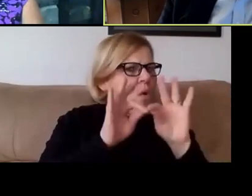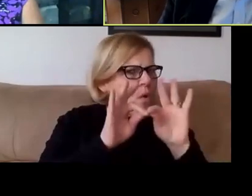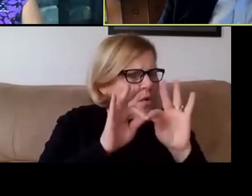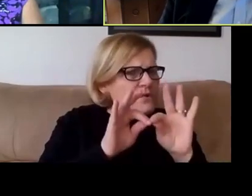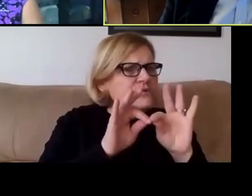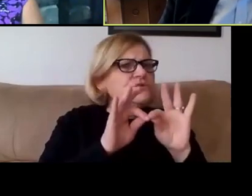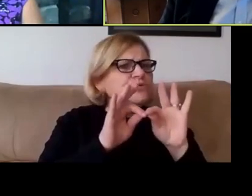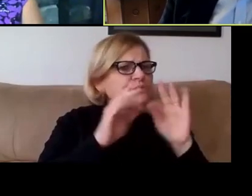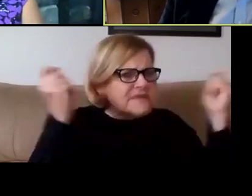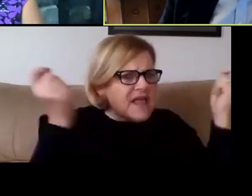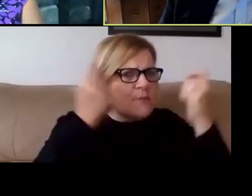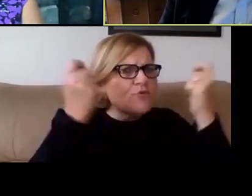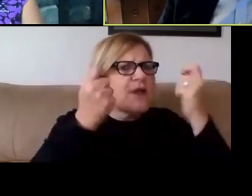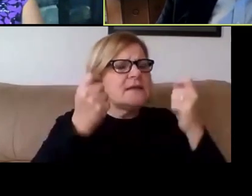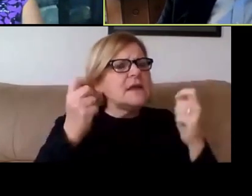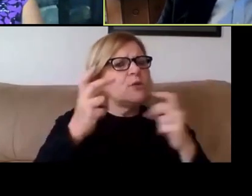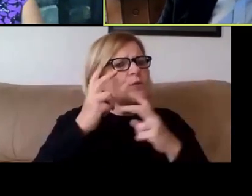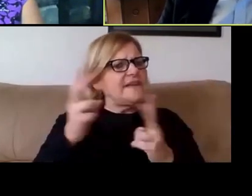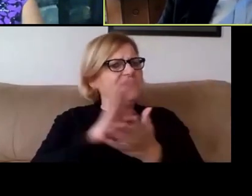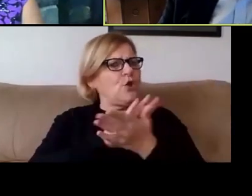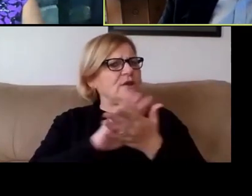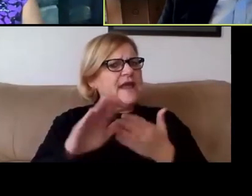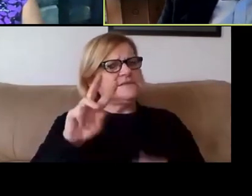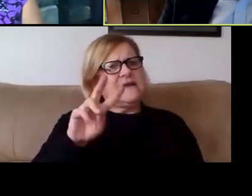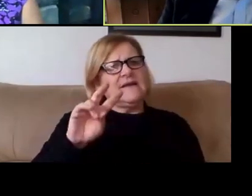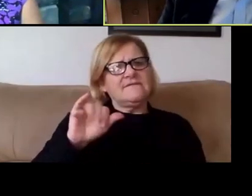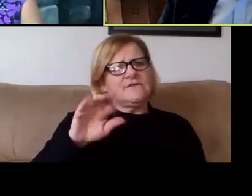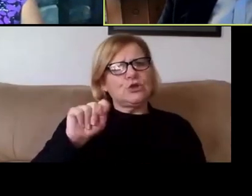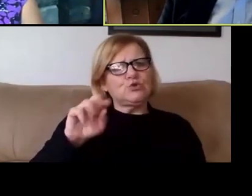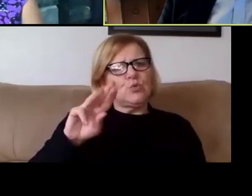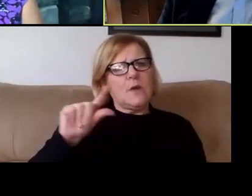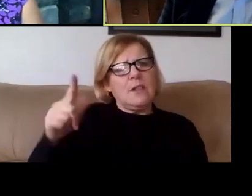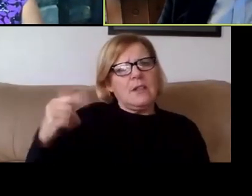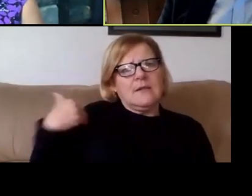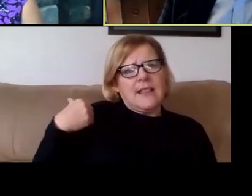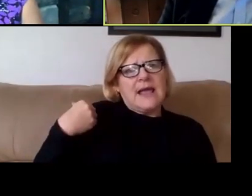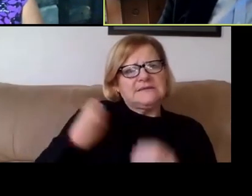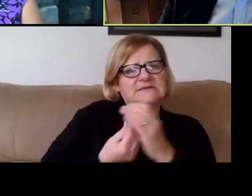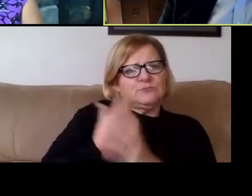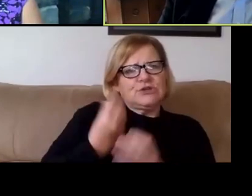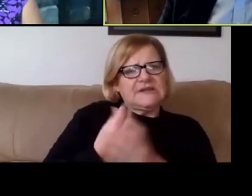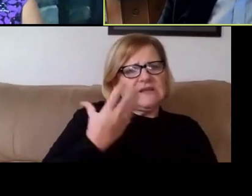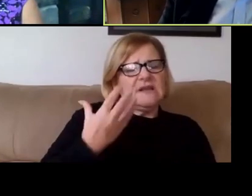We did a very nice virtual ceremony last spring. And we promise, students,